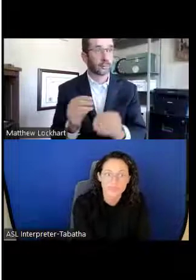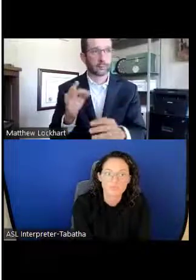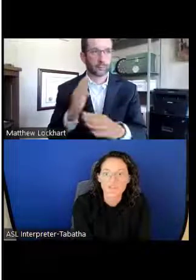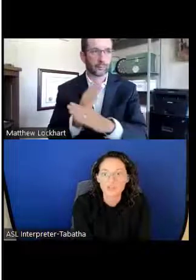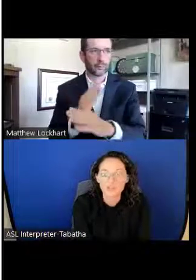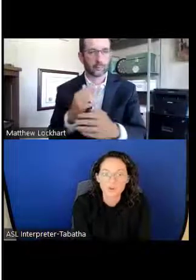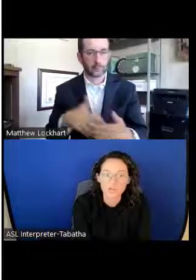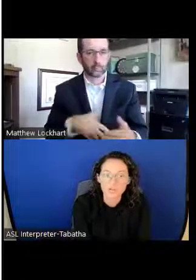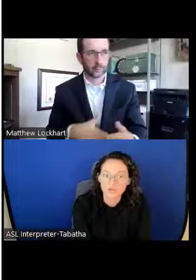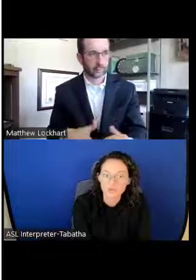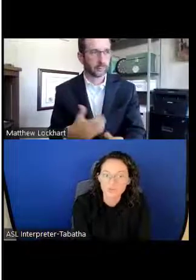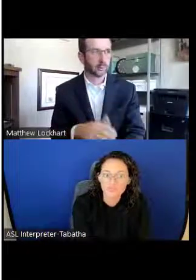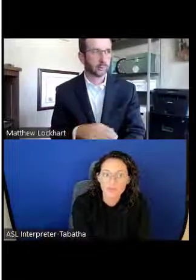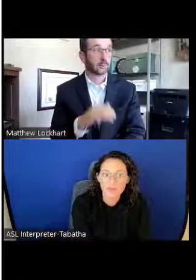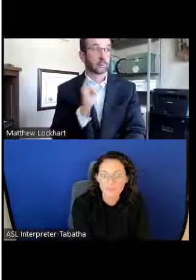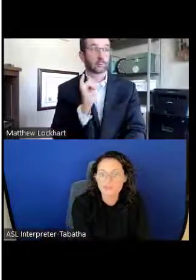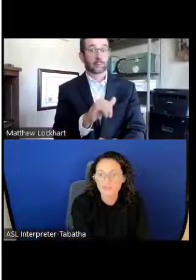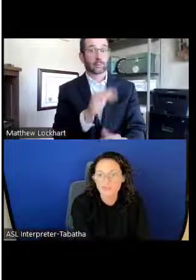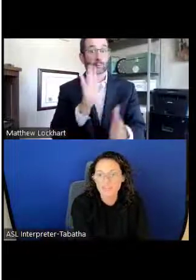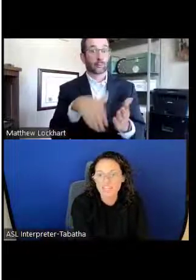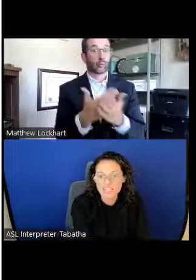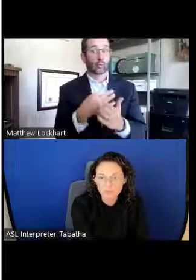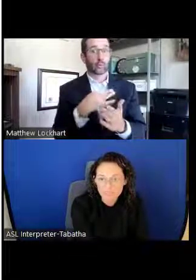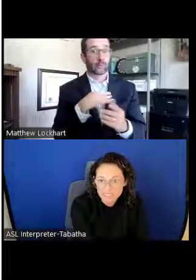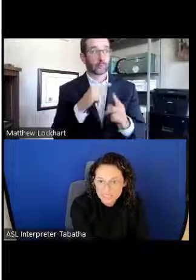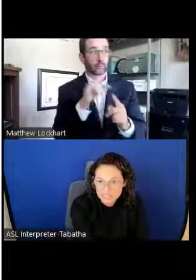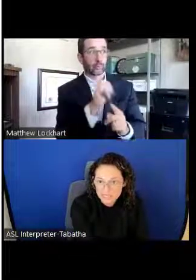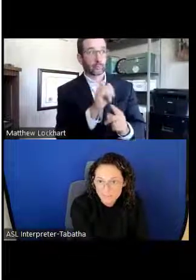provide new or improved methods of preventing pregnancy.